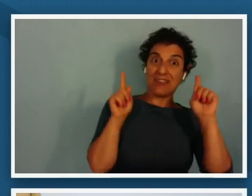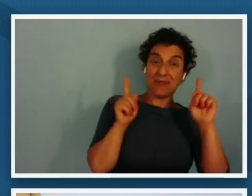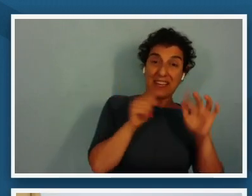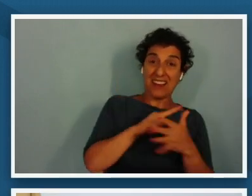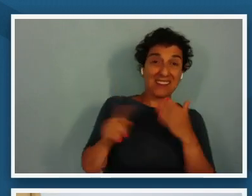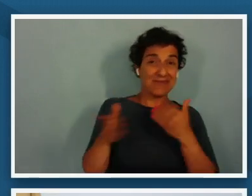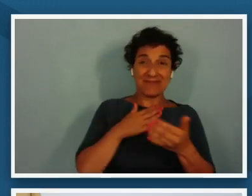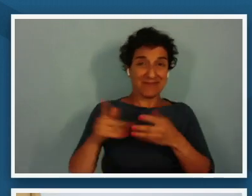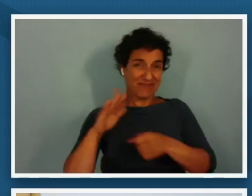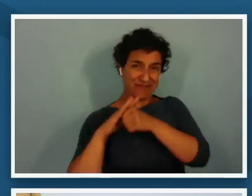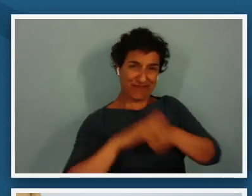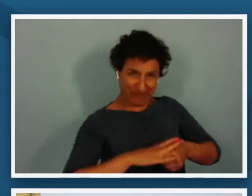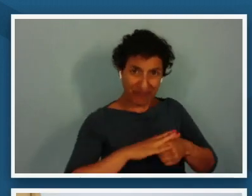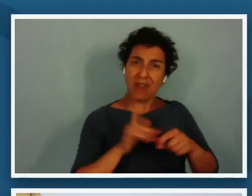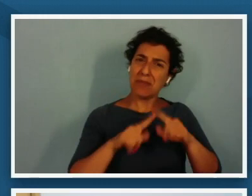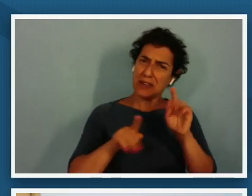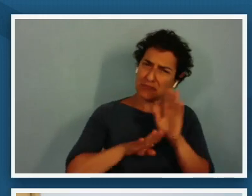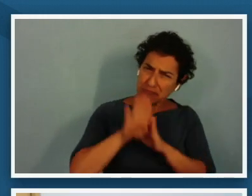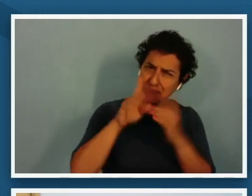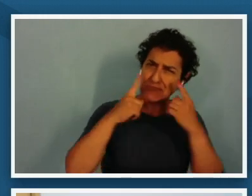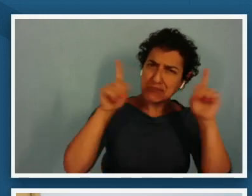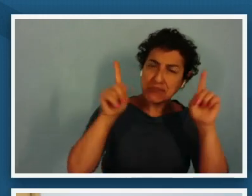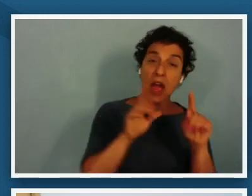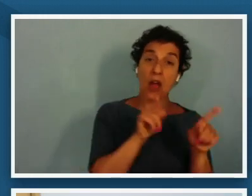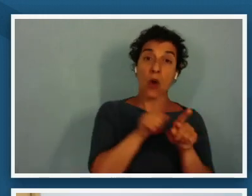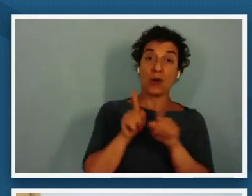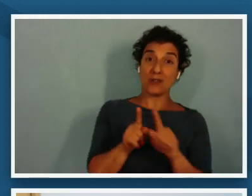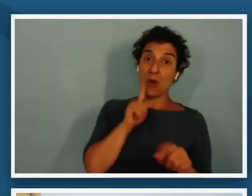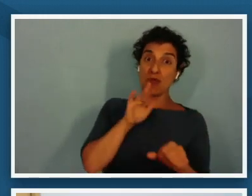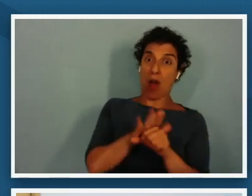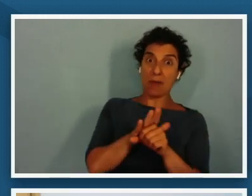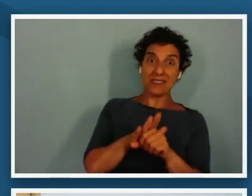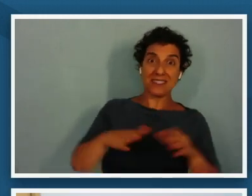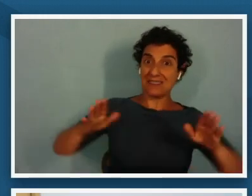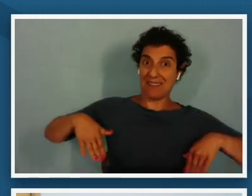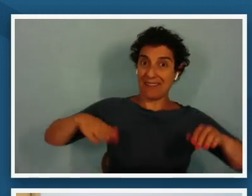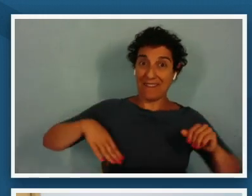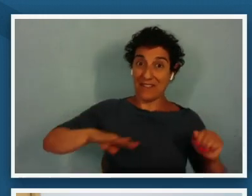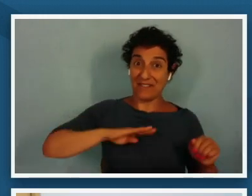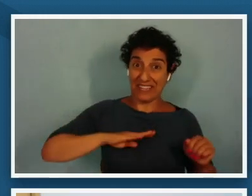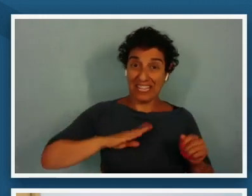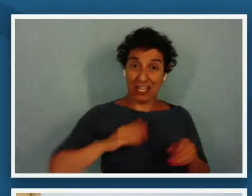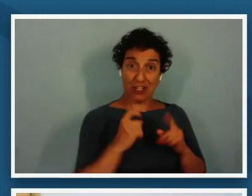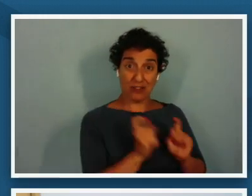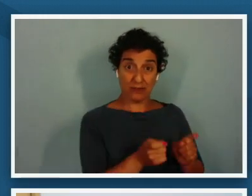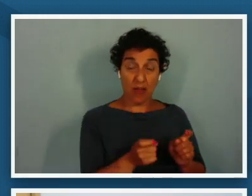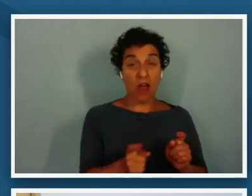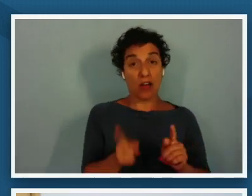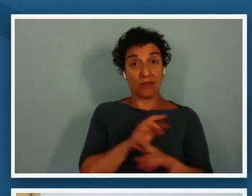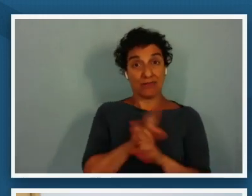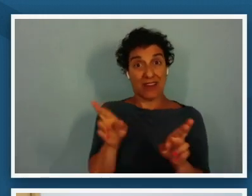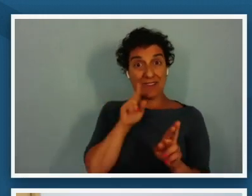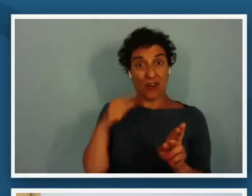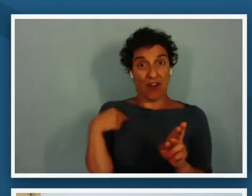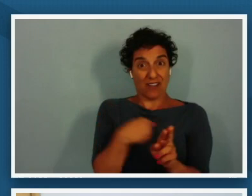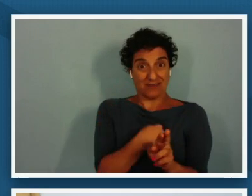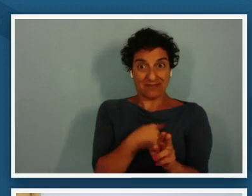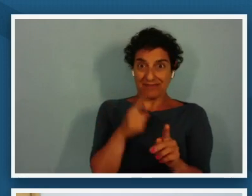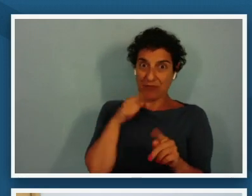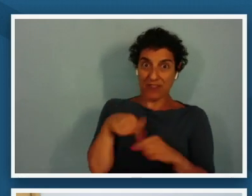stories of promises that remain to be fulfilled to prime ourselves for this presentation